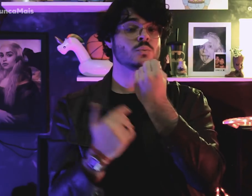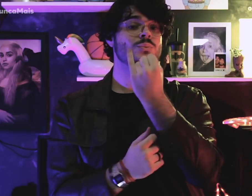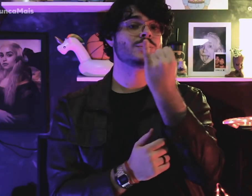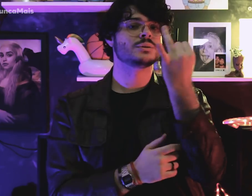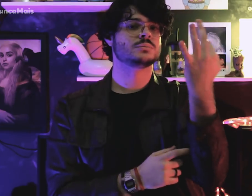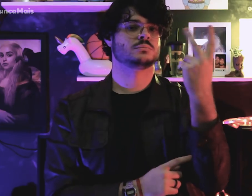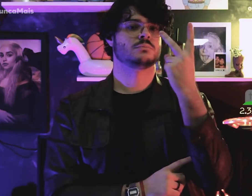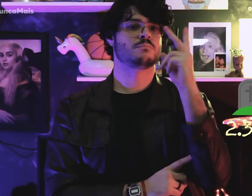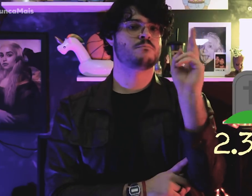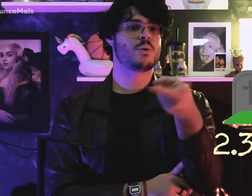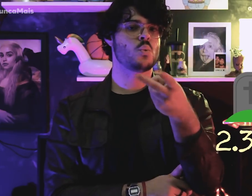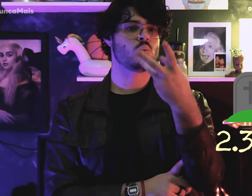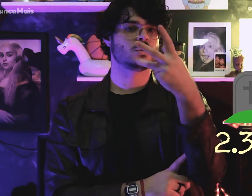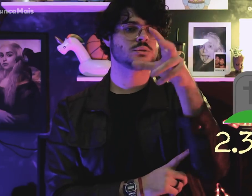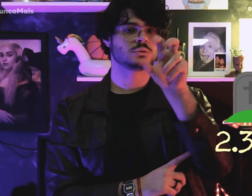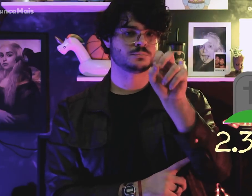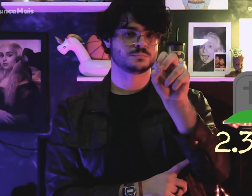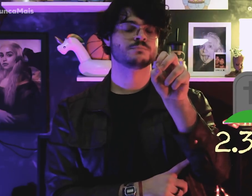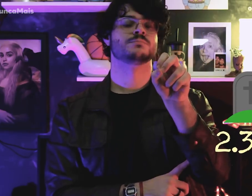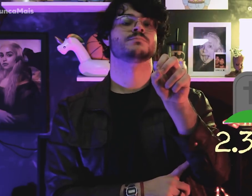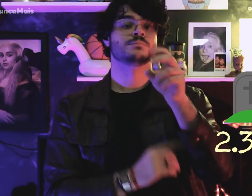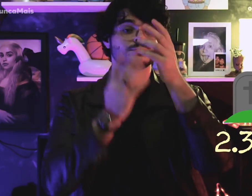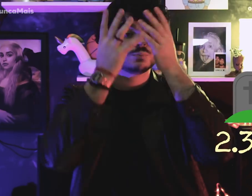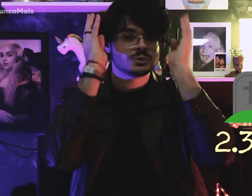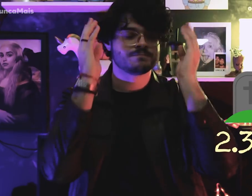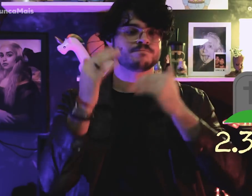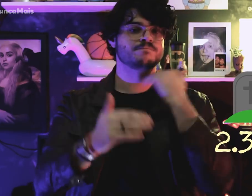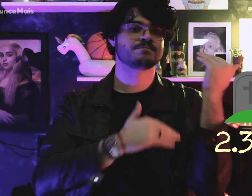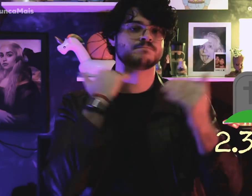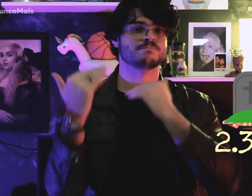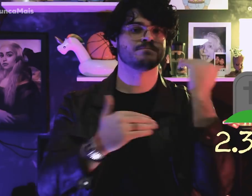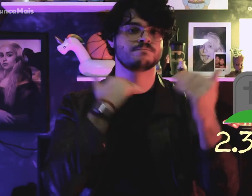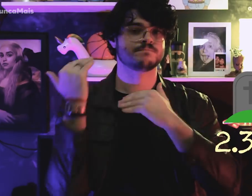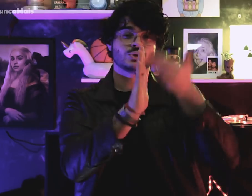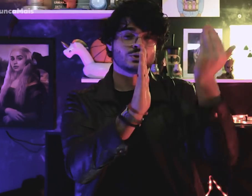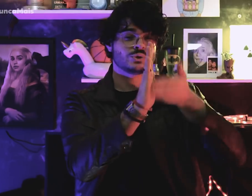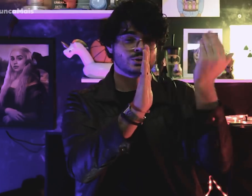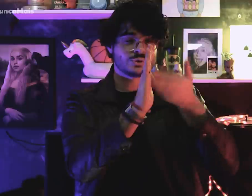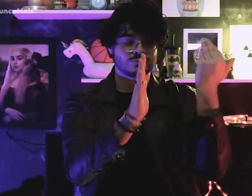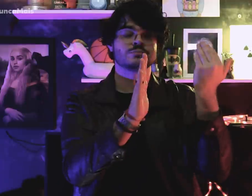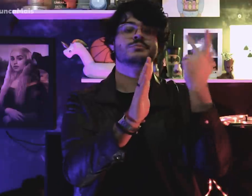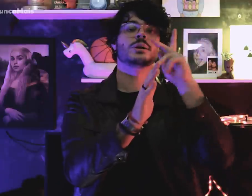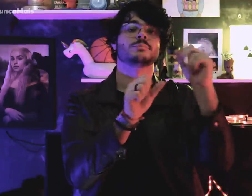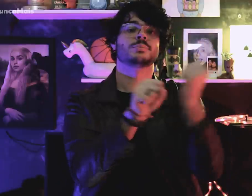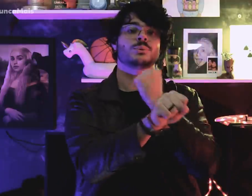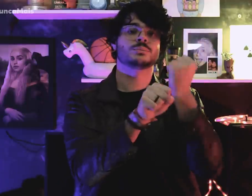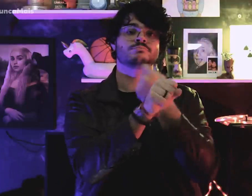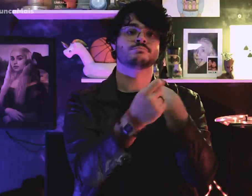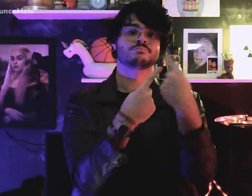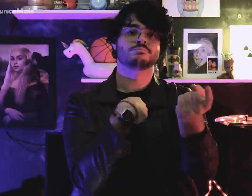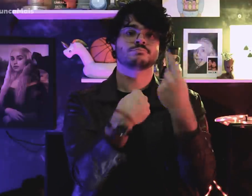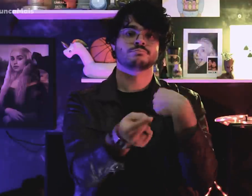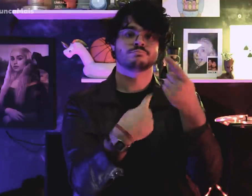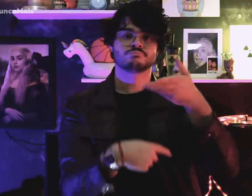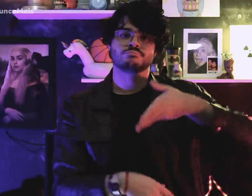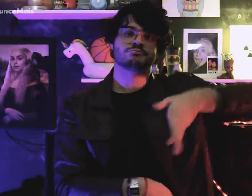In total, 2,350 were killed. Withdrew indigenous lands because of works.